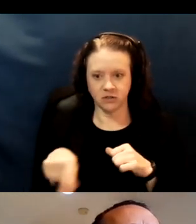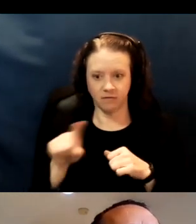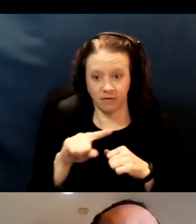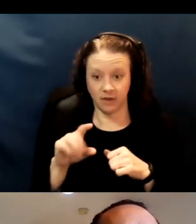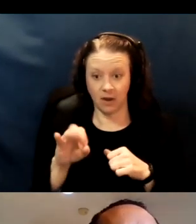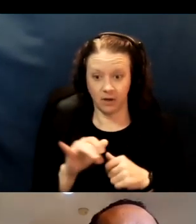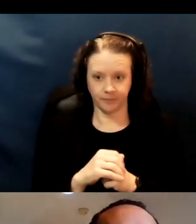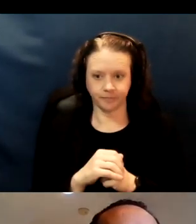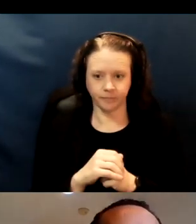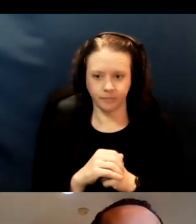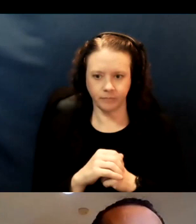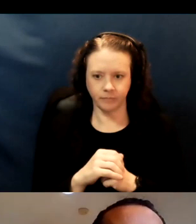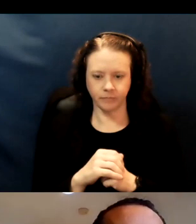The Fremont High POD launched